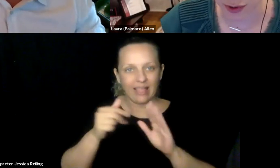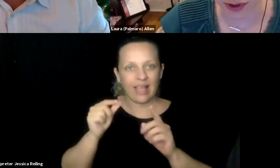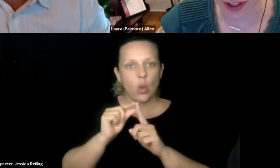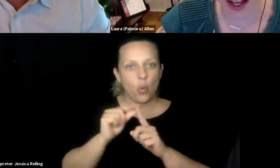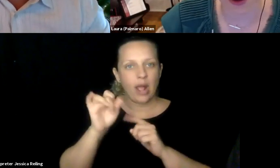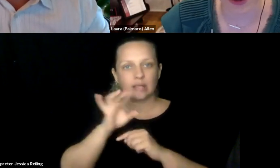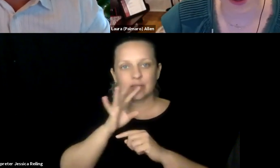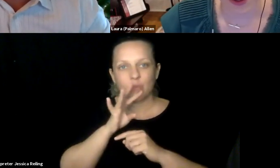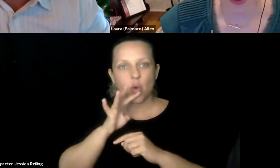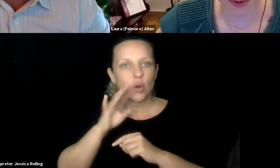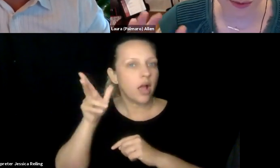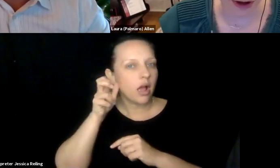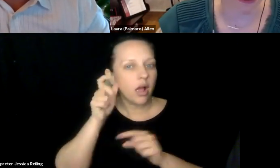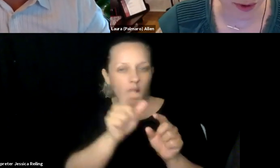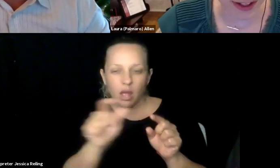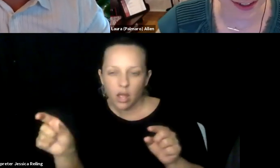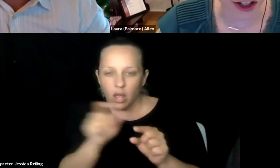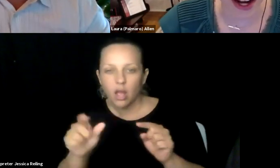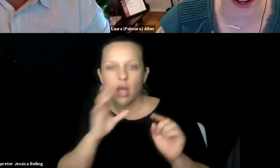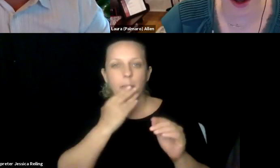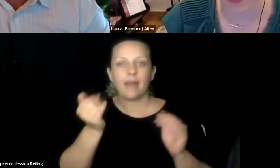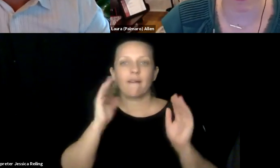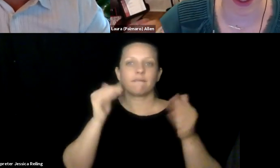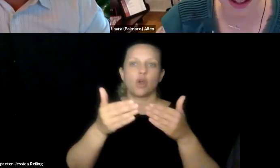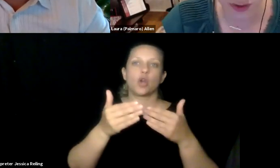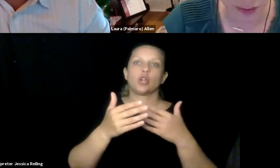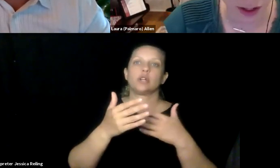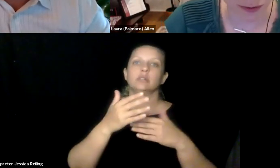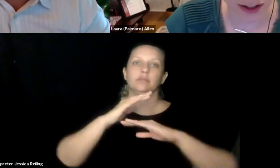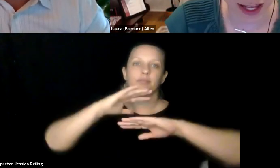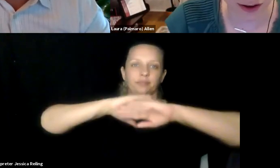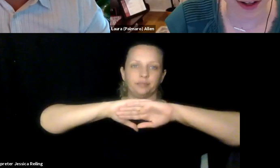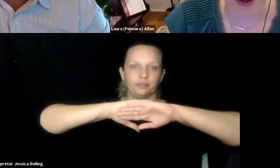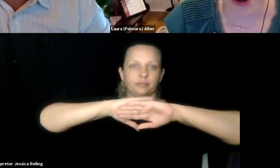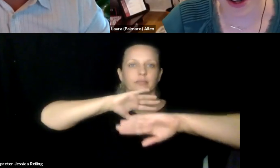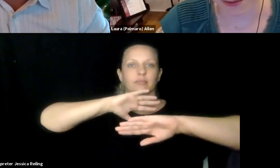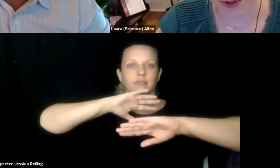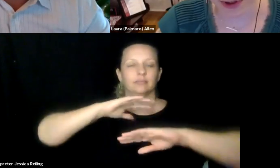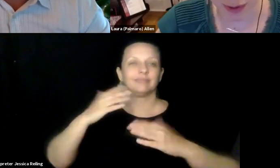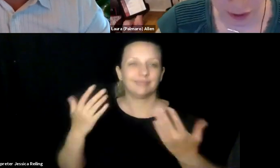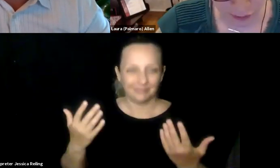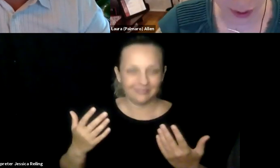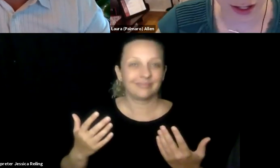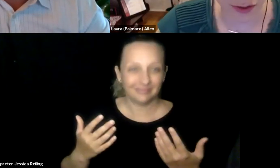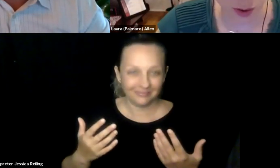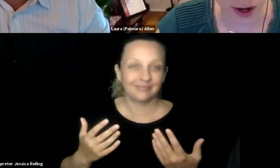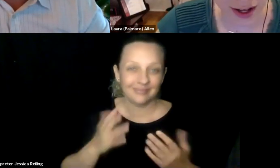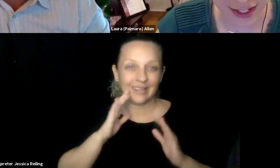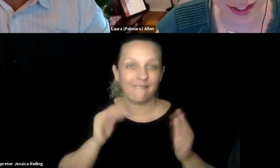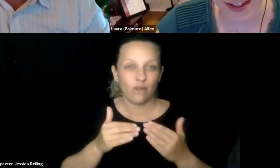called Select to Speak, adding more functional of being able to play, pause, resume, seeing highlighting, promote better focus